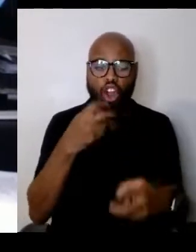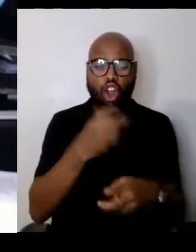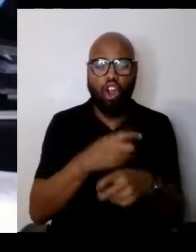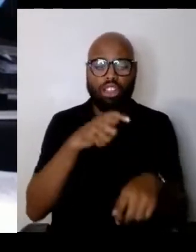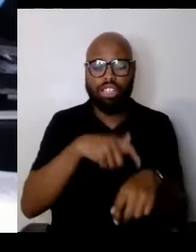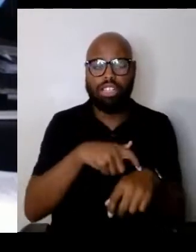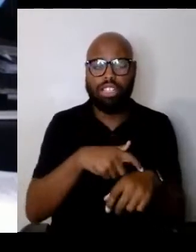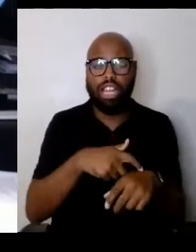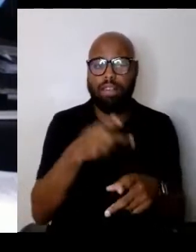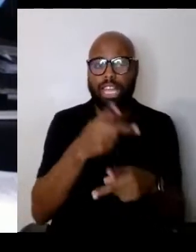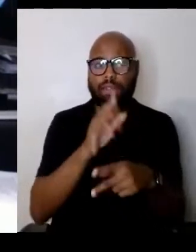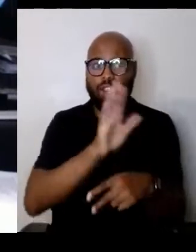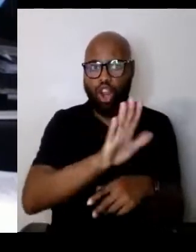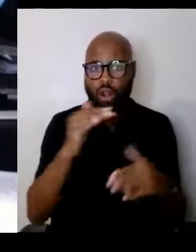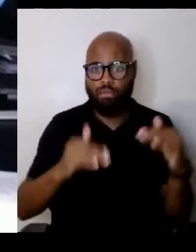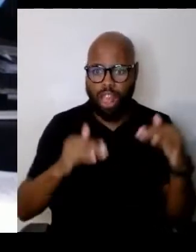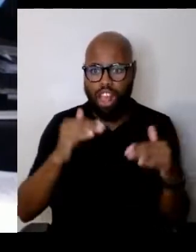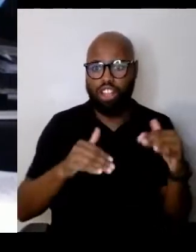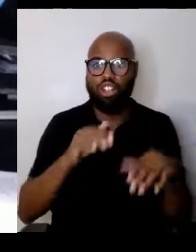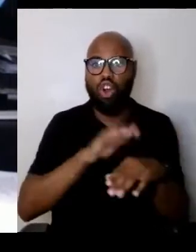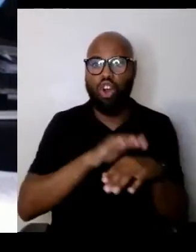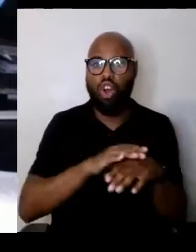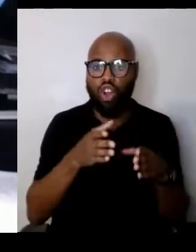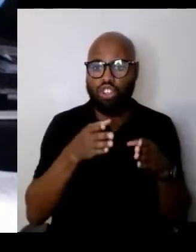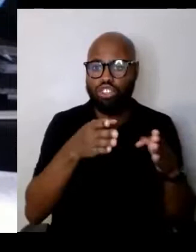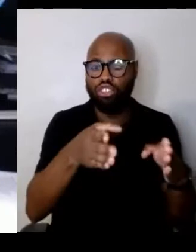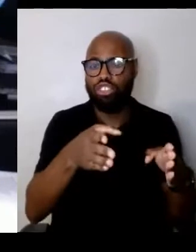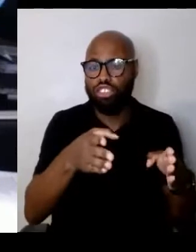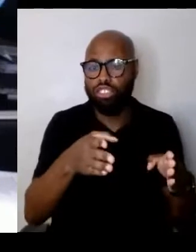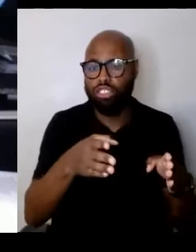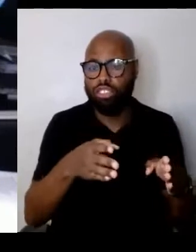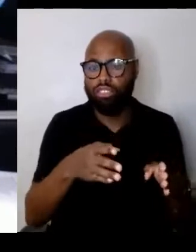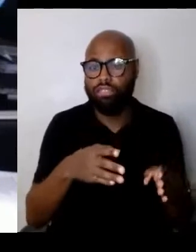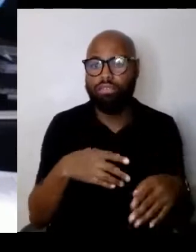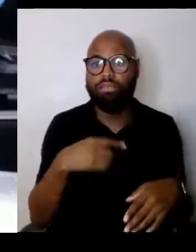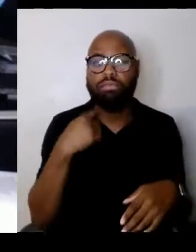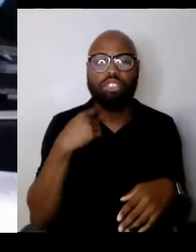and catching on to a lamppost and again,